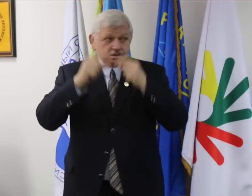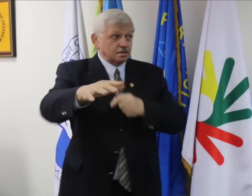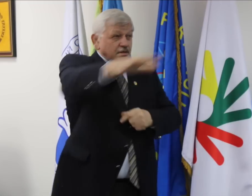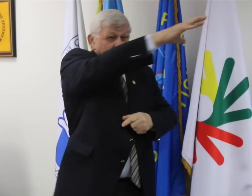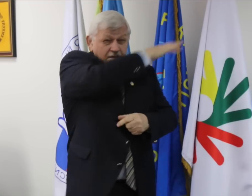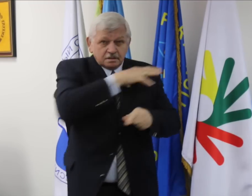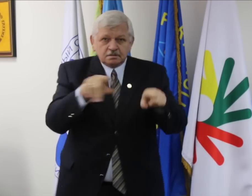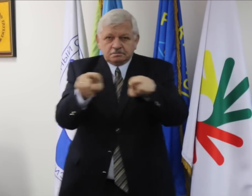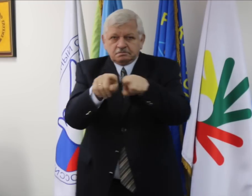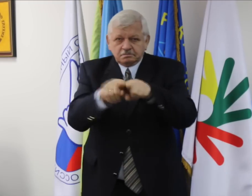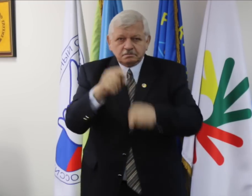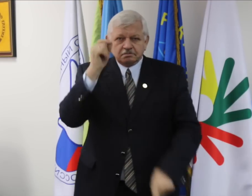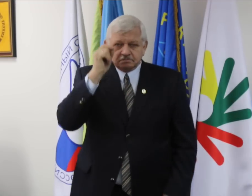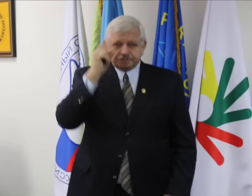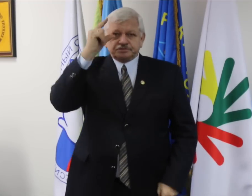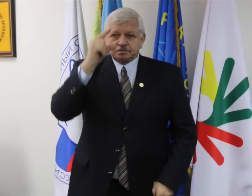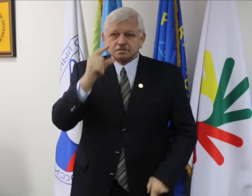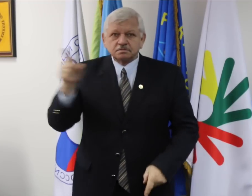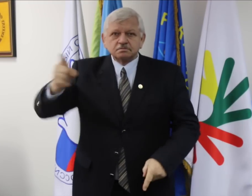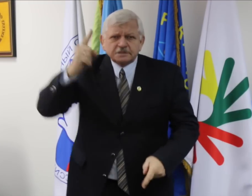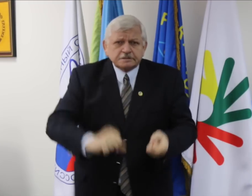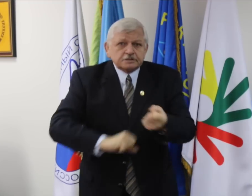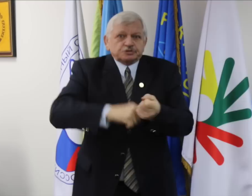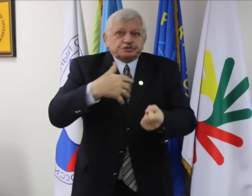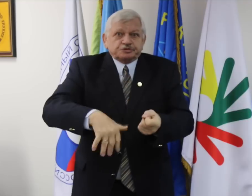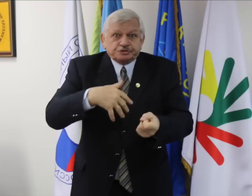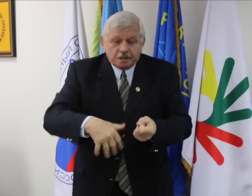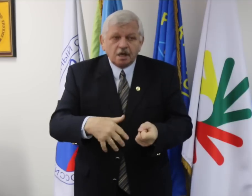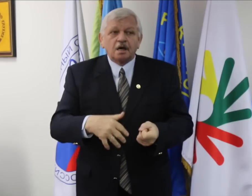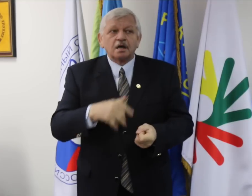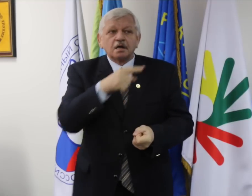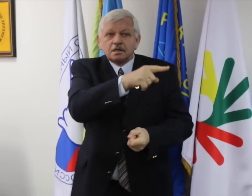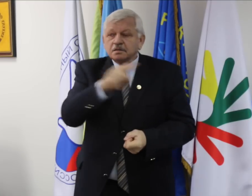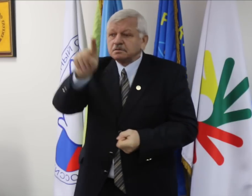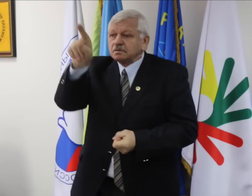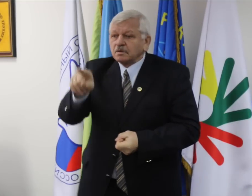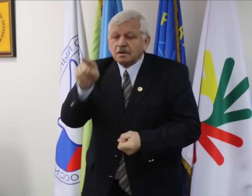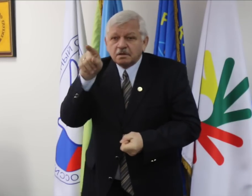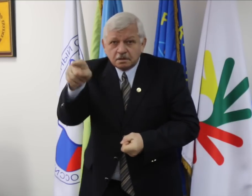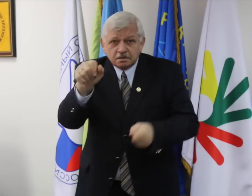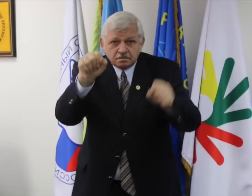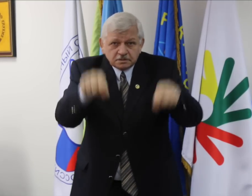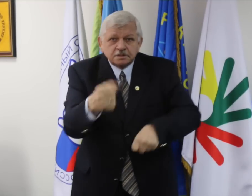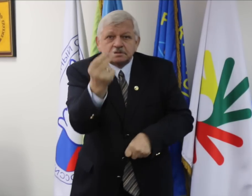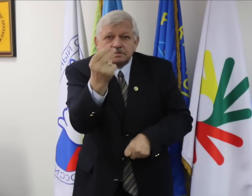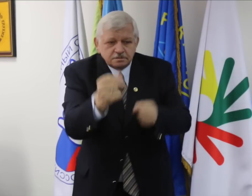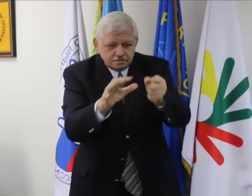The others and I were surprised to hear of her commitments. The governor wants to support the Winter Deaflympics